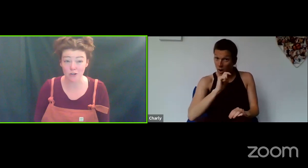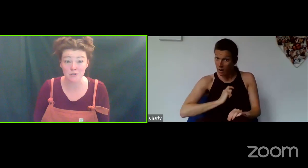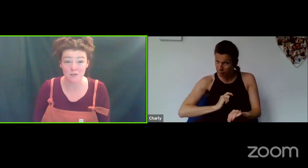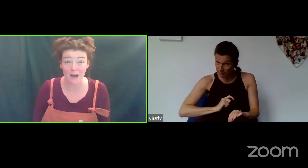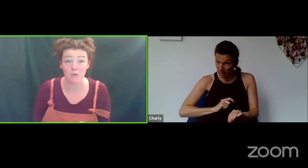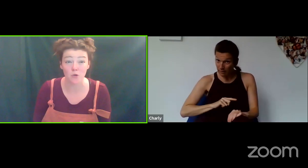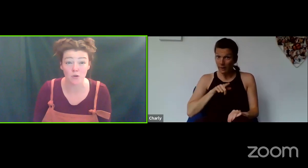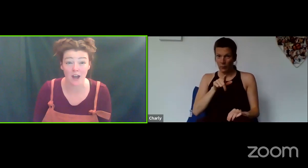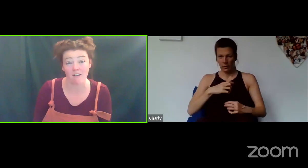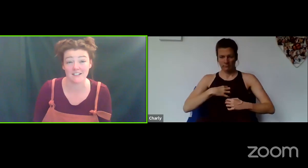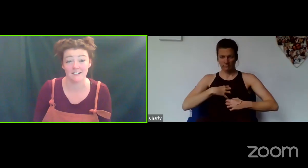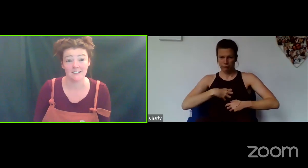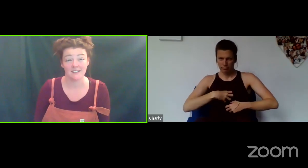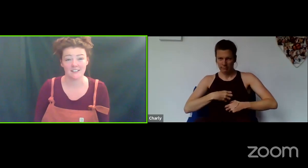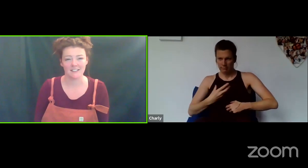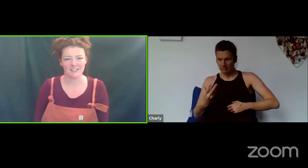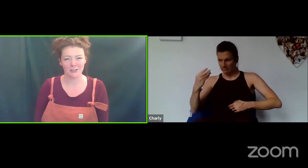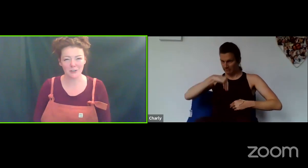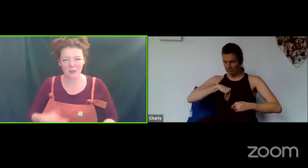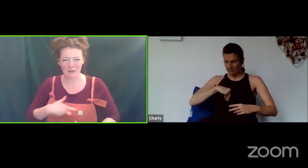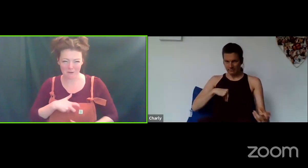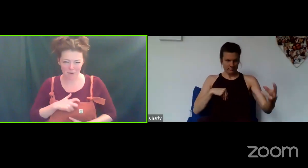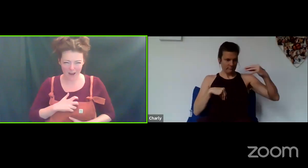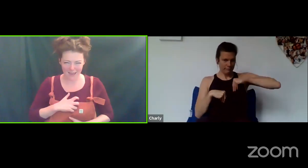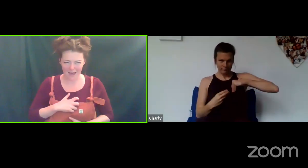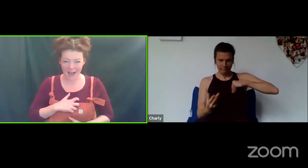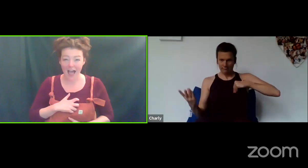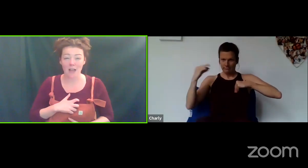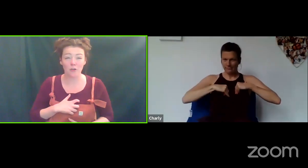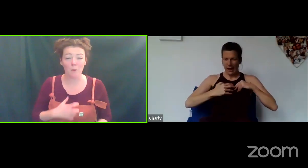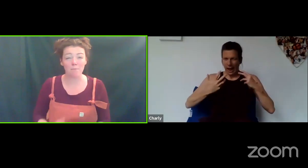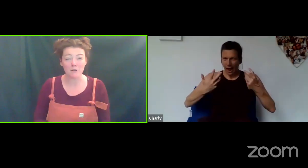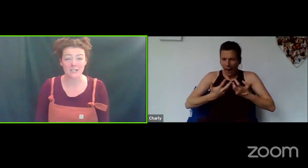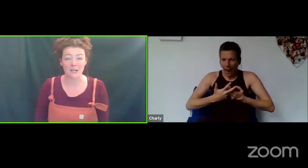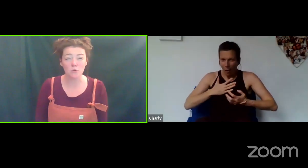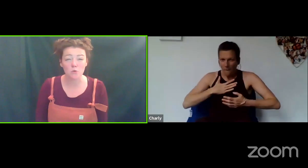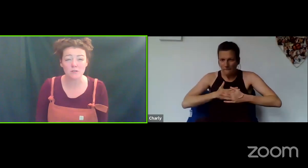develop your character. You can create that and you are building all those